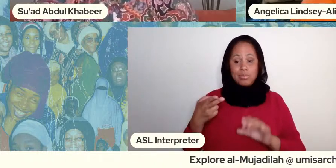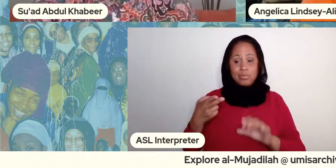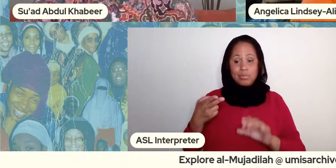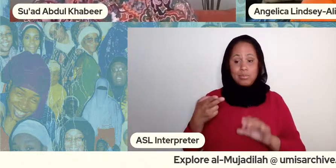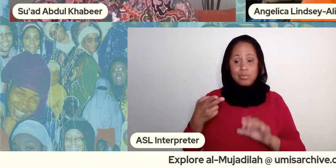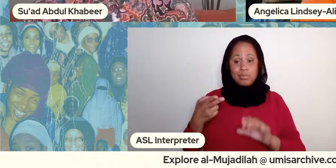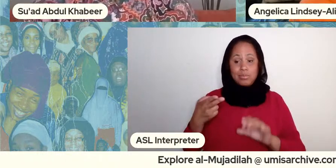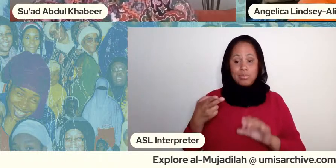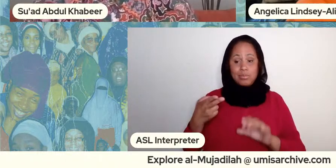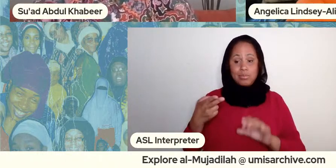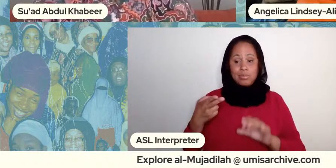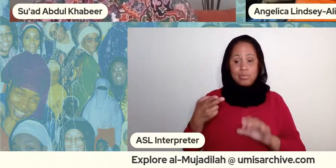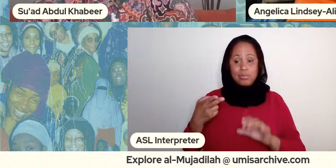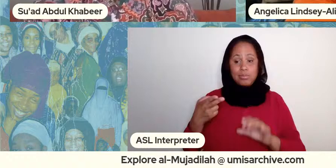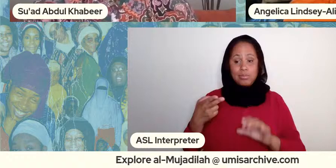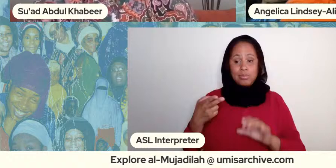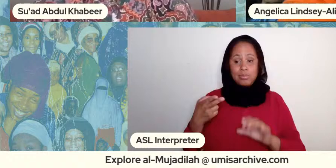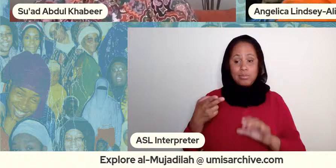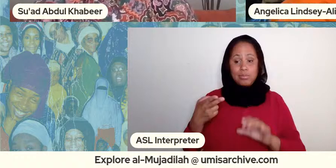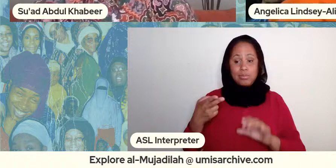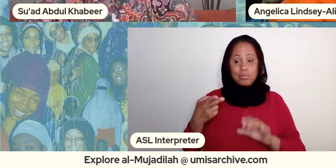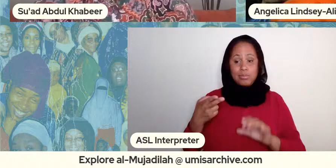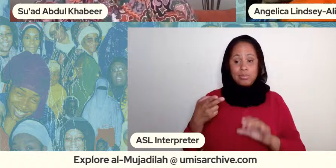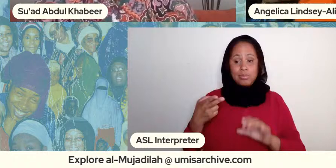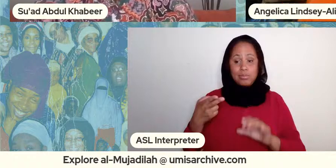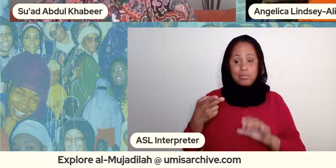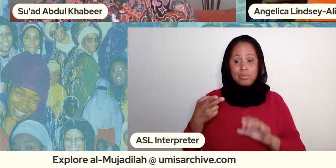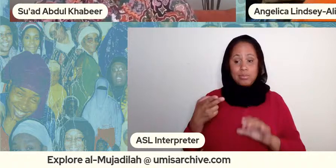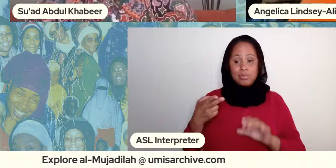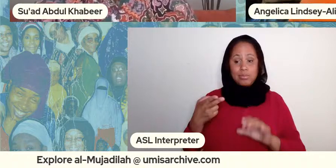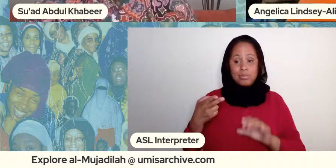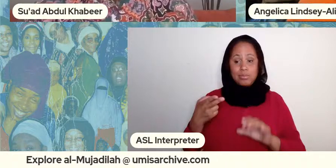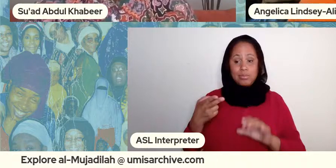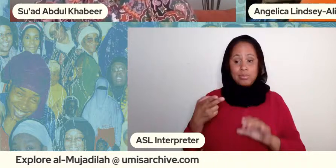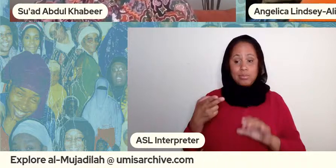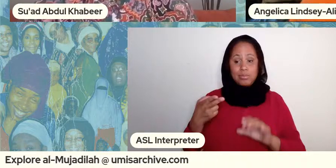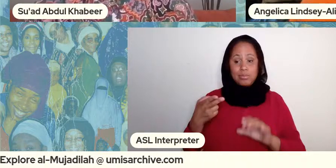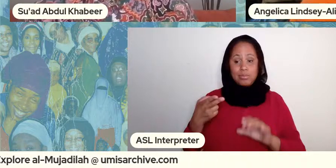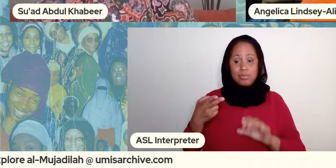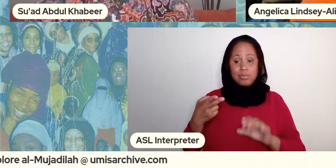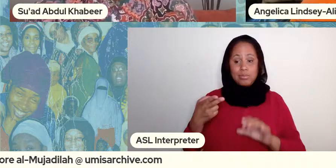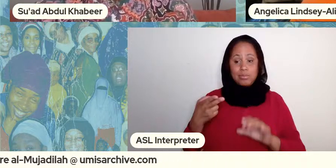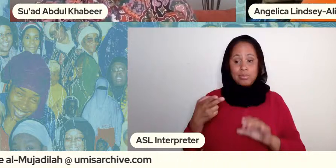angelica lindsay ali is a certified sexual health educator and wellness coach with over 20 years of